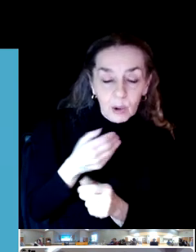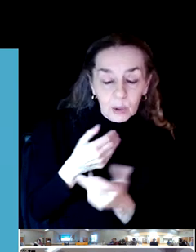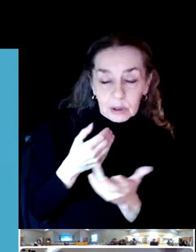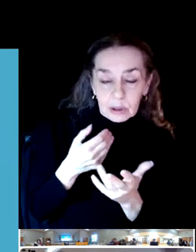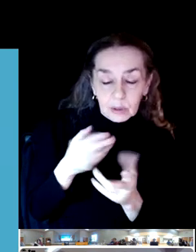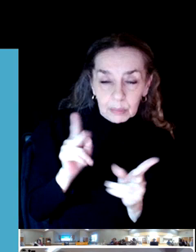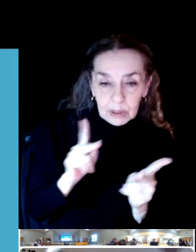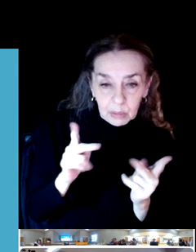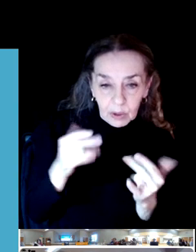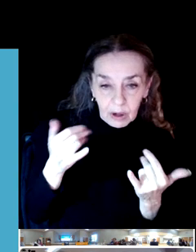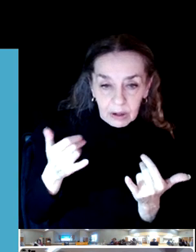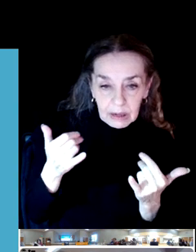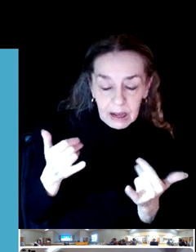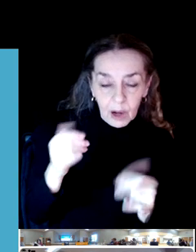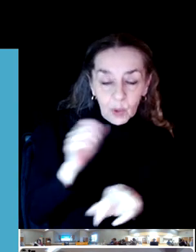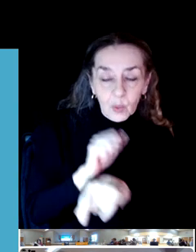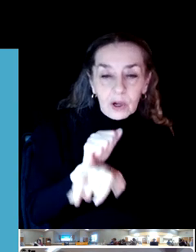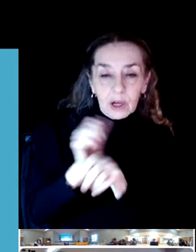Department of Fish and Wildlife.